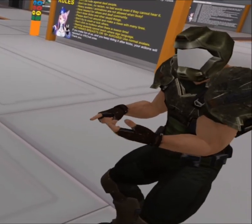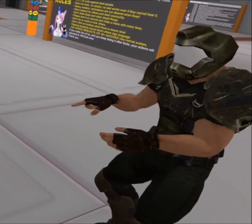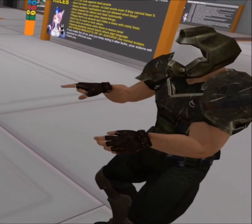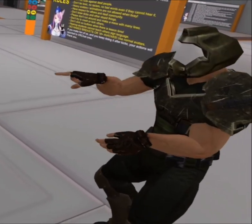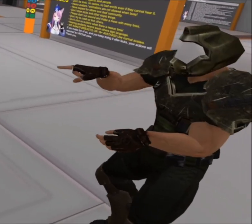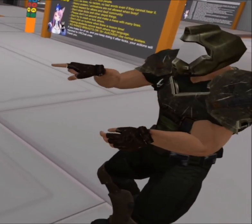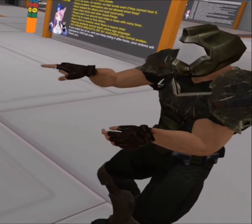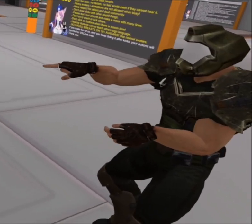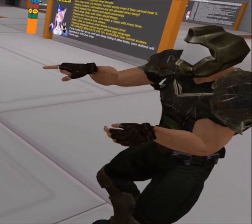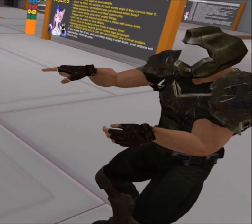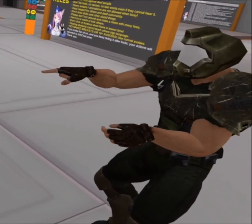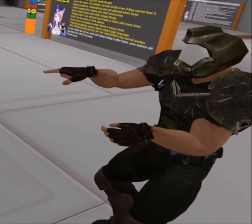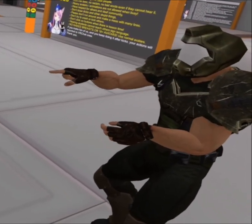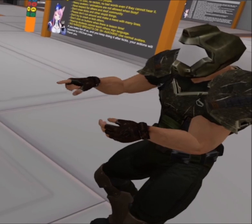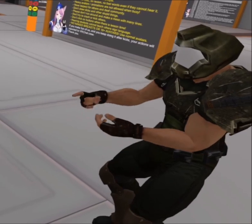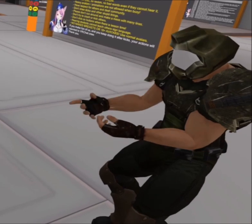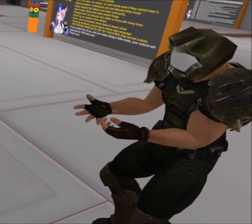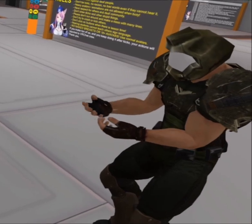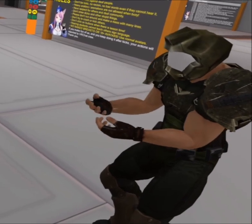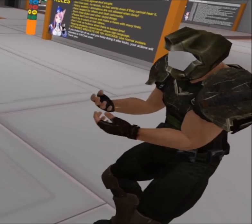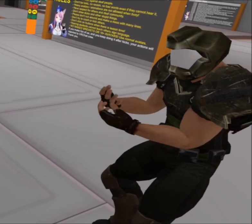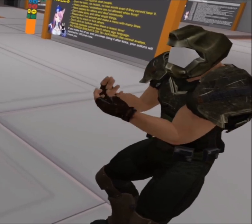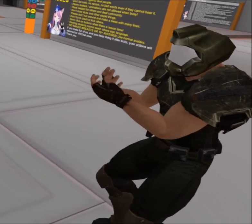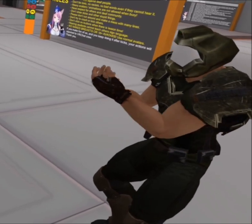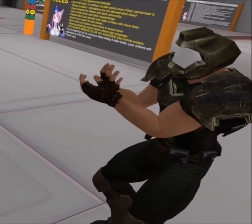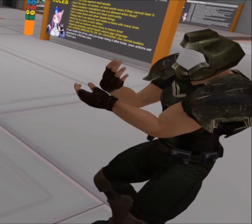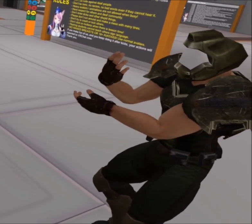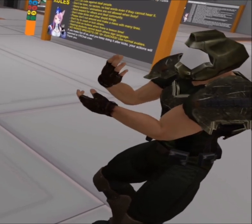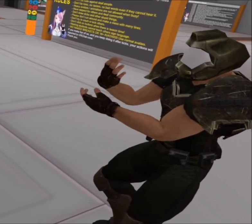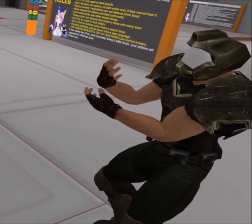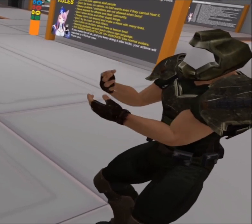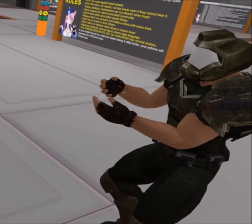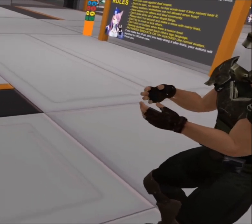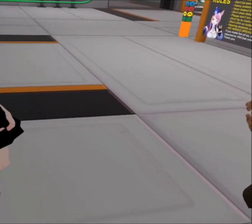Are you new?